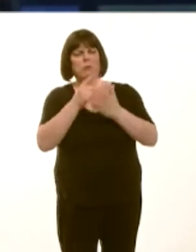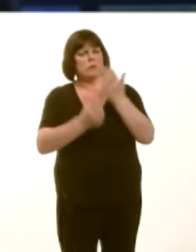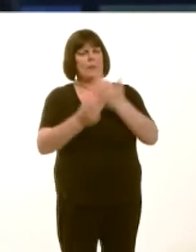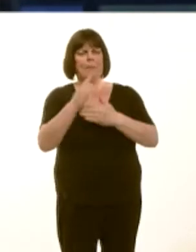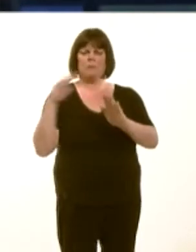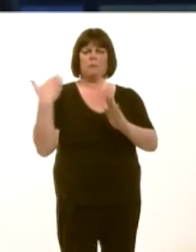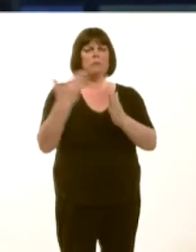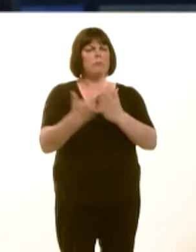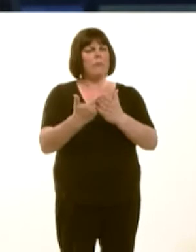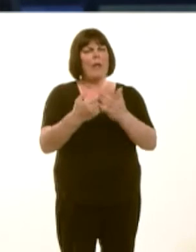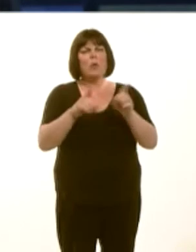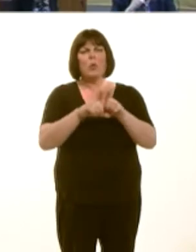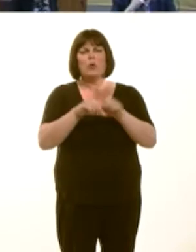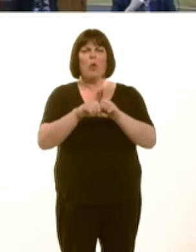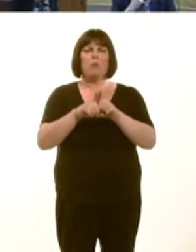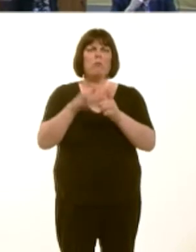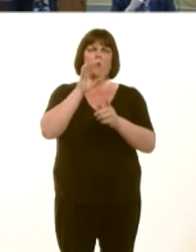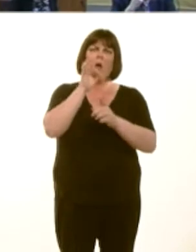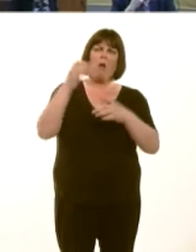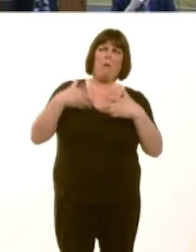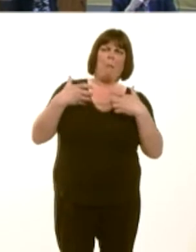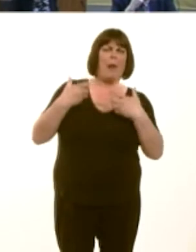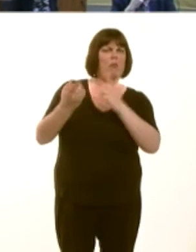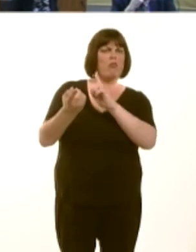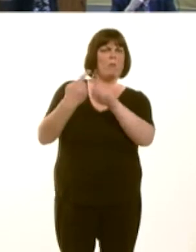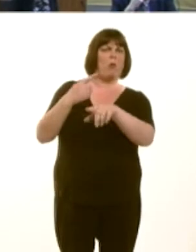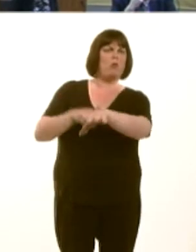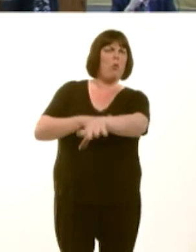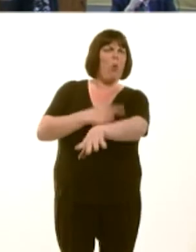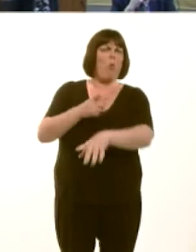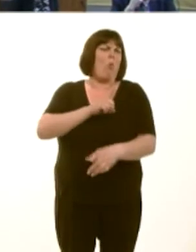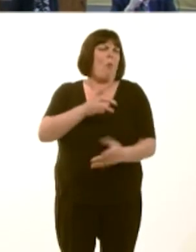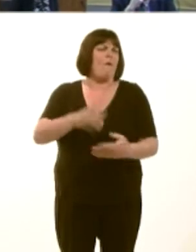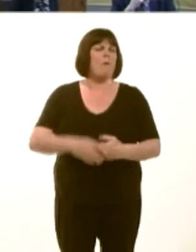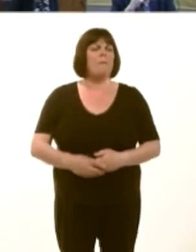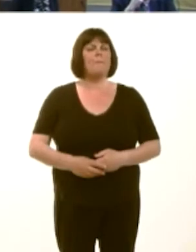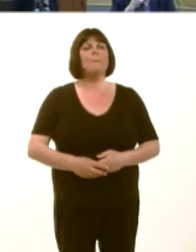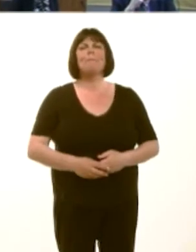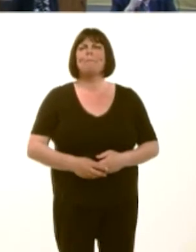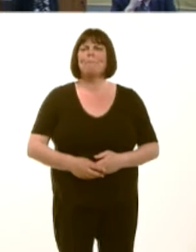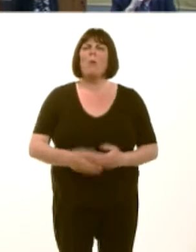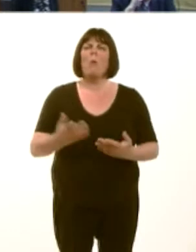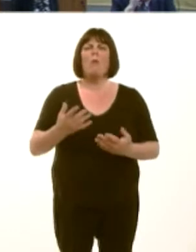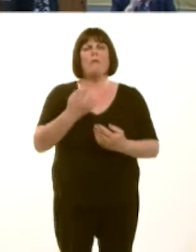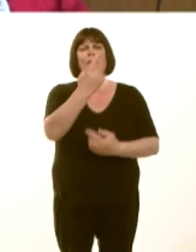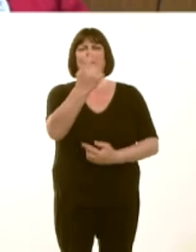to the timeliness of responses from those boards? Carwyn Jones: Itís difficult, of course, to give a view on each and every situation,